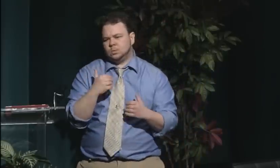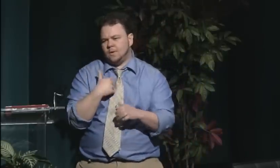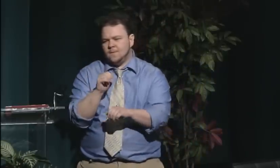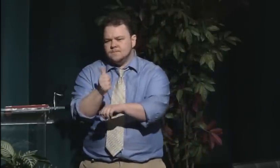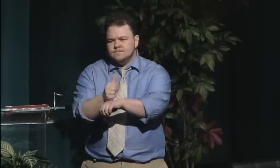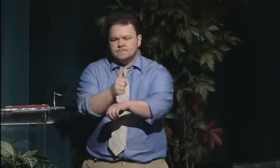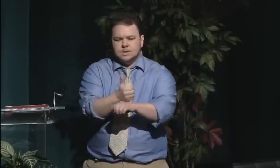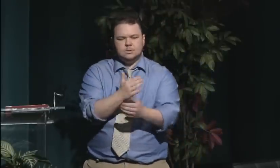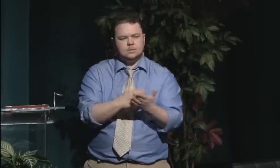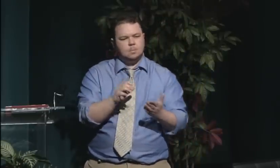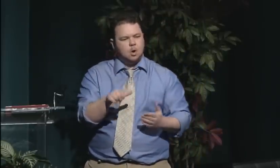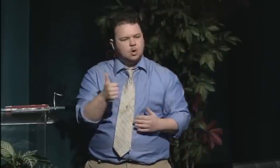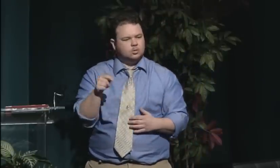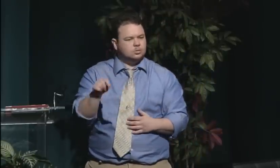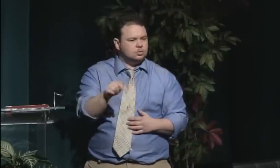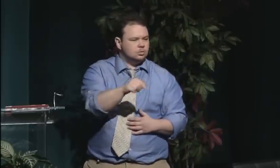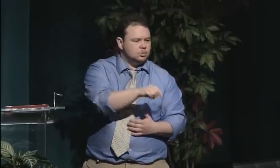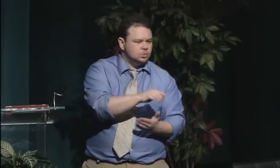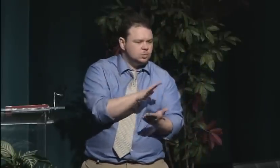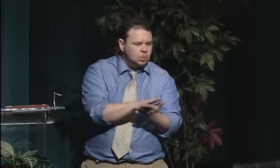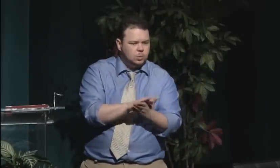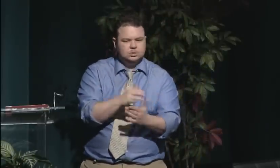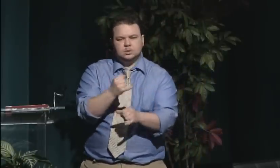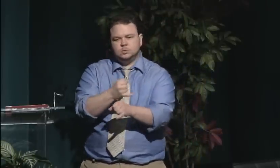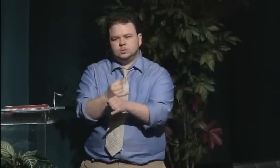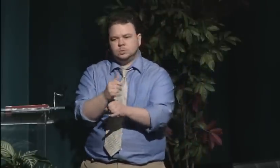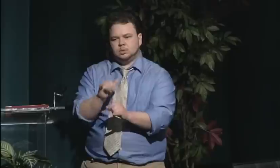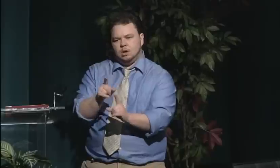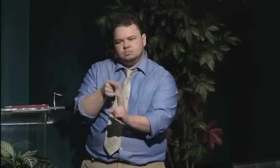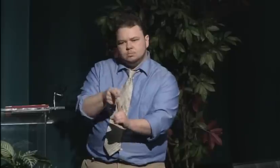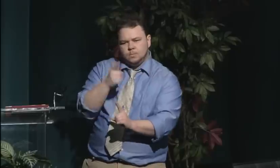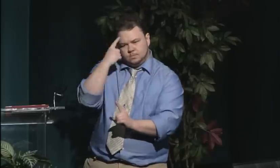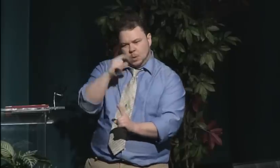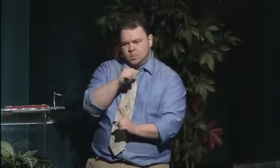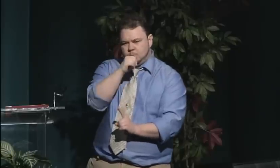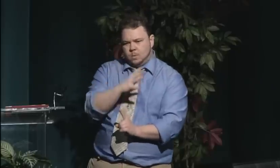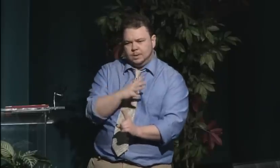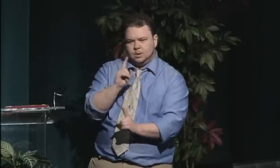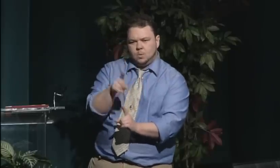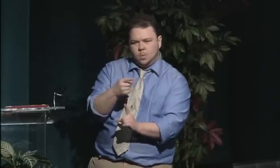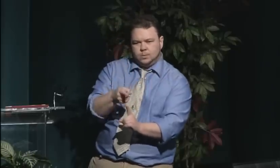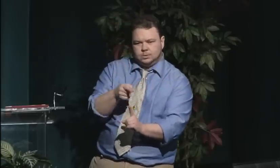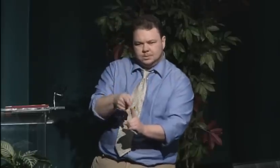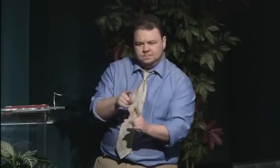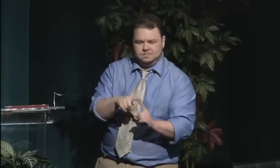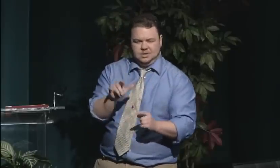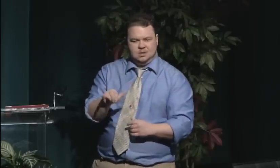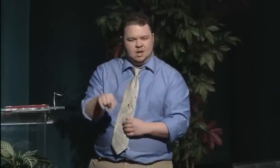Now, women who were going there had equal educational access, or they did not.